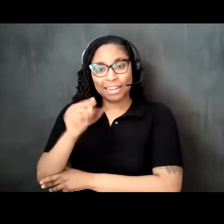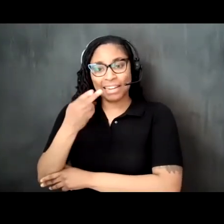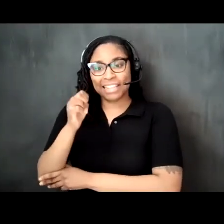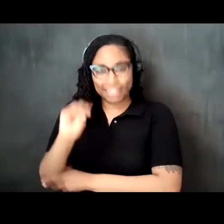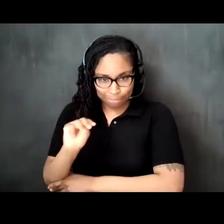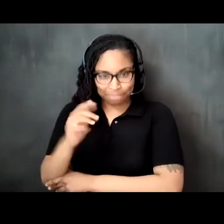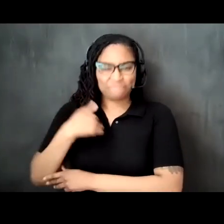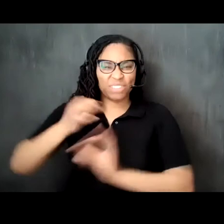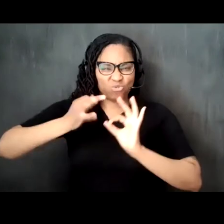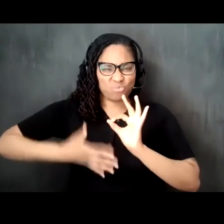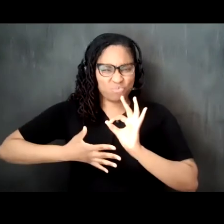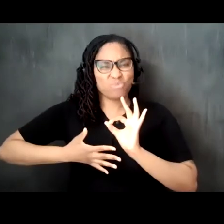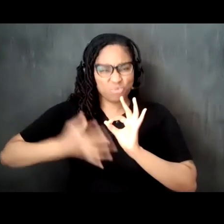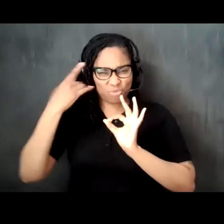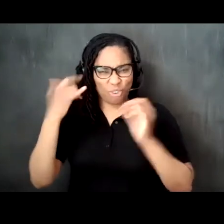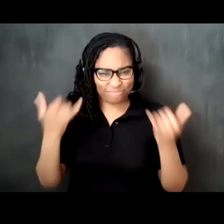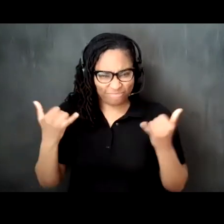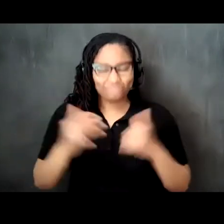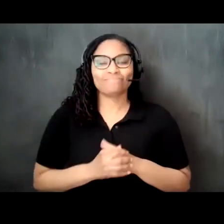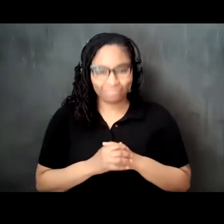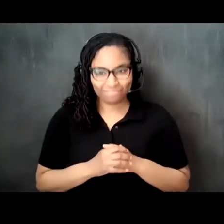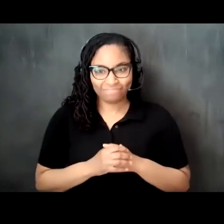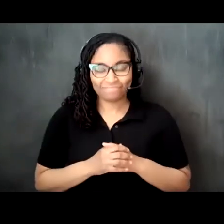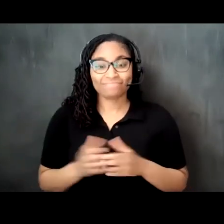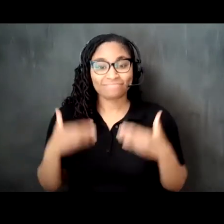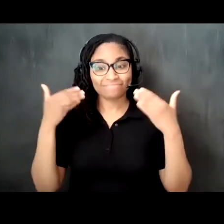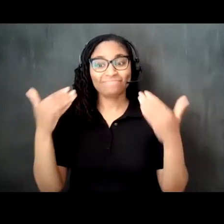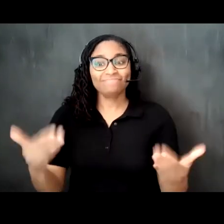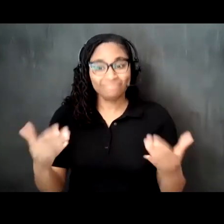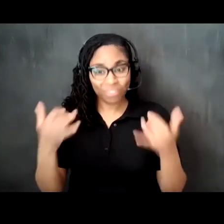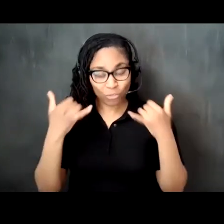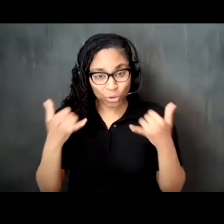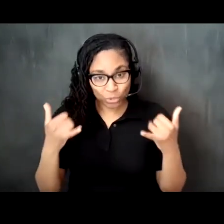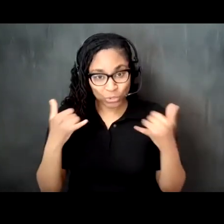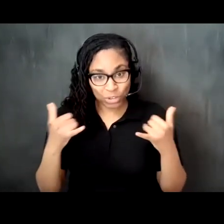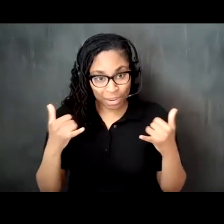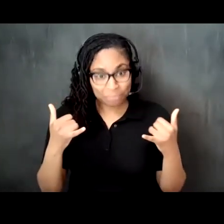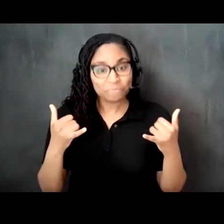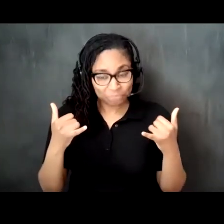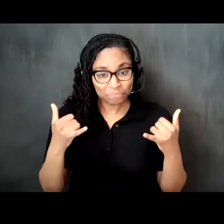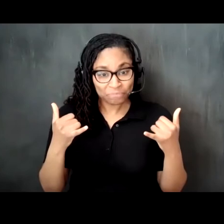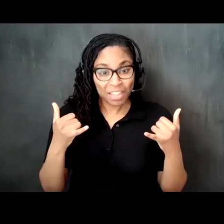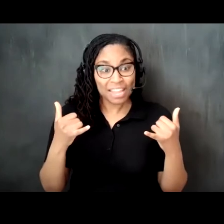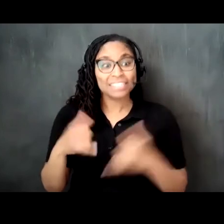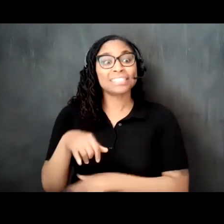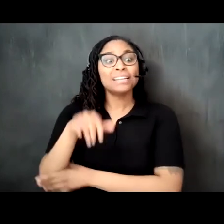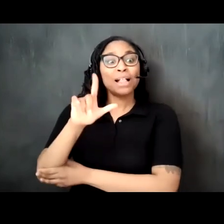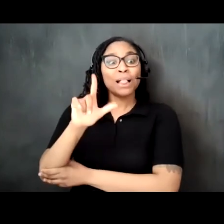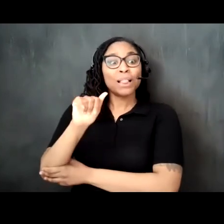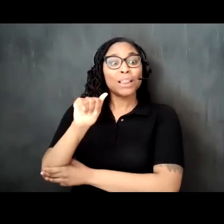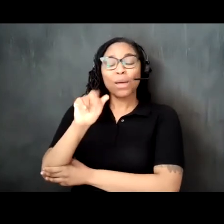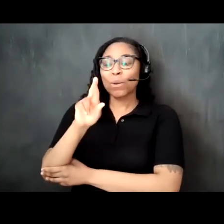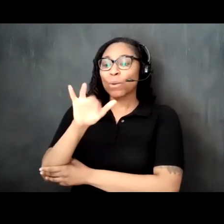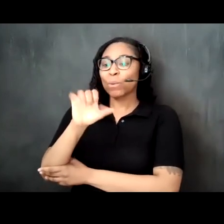our presenter for today is larissa j akinrimi using she her pronouns larissa j agan remy is